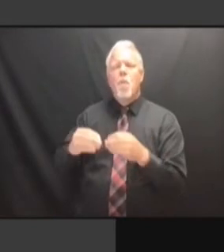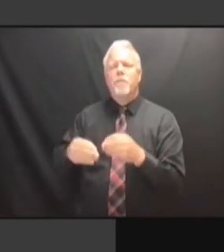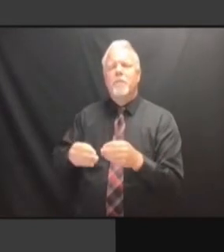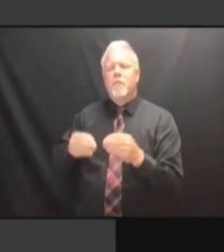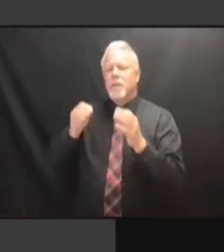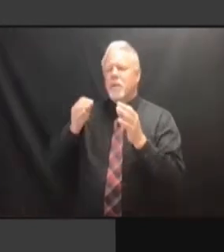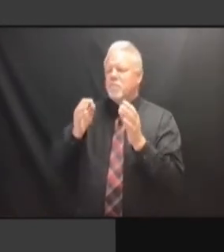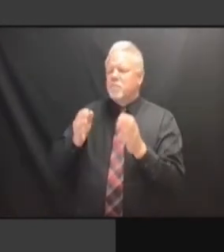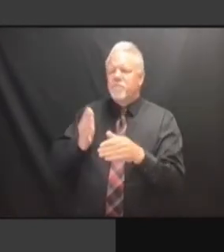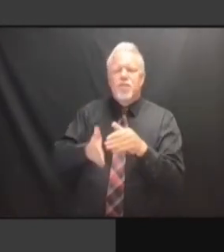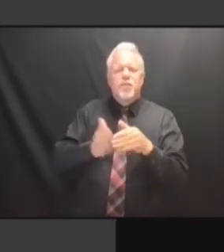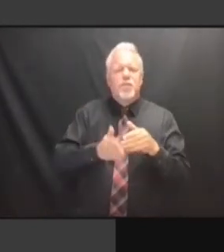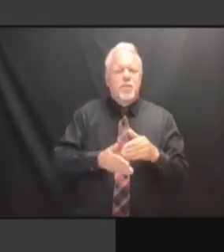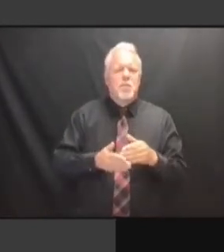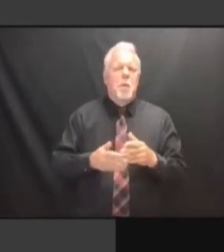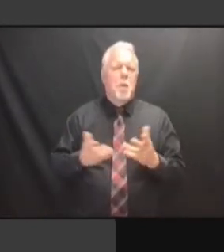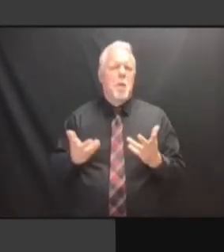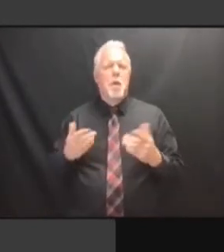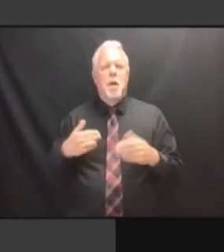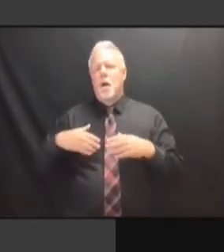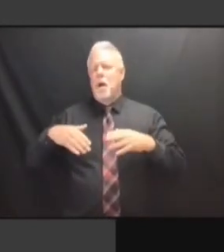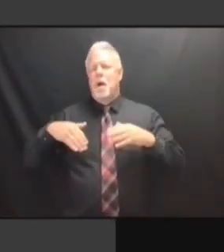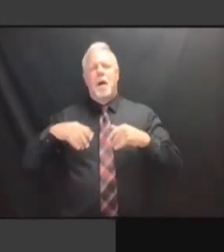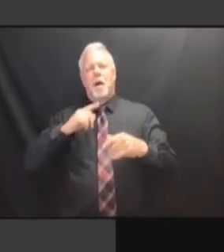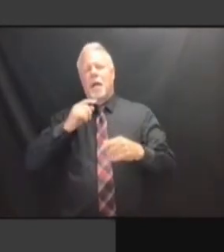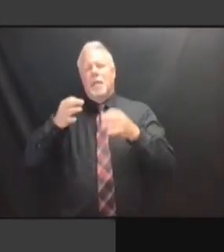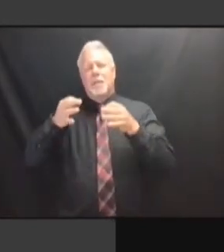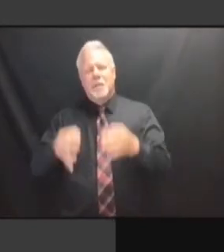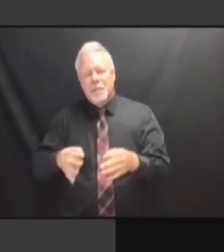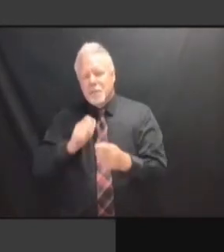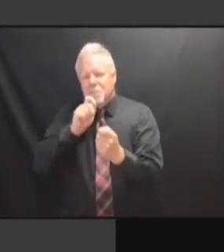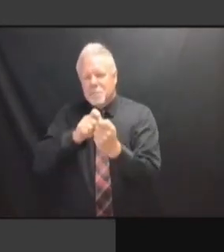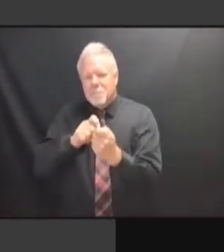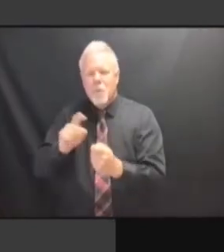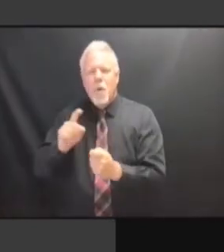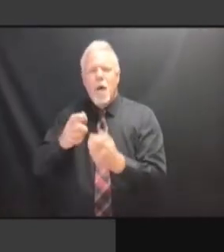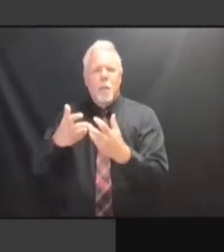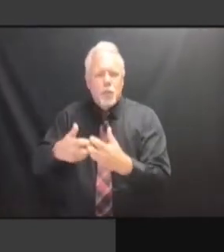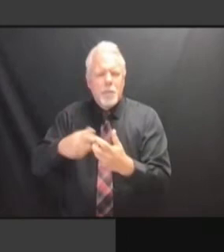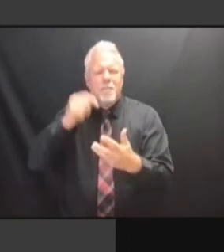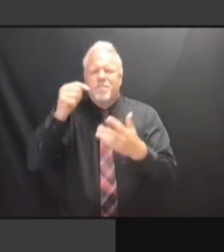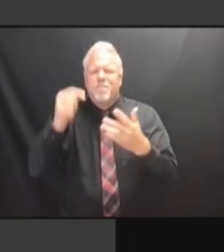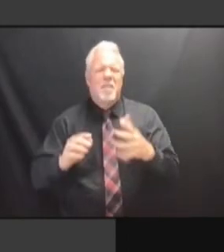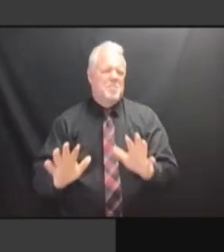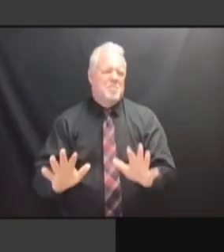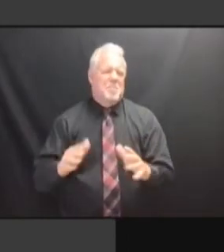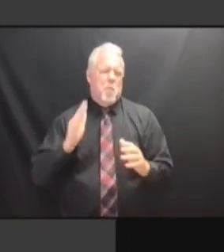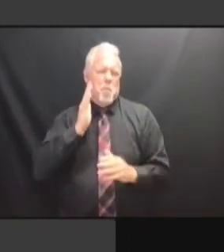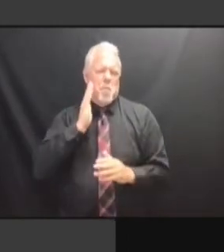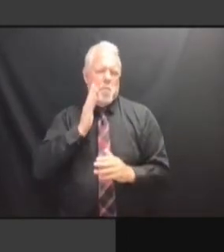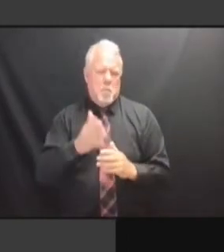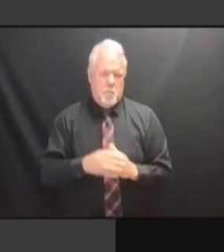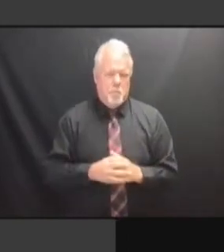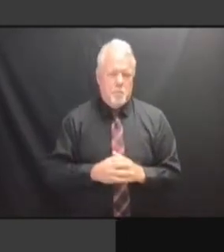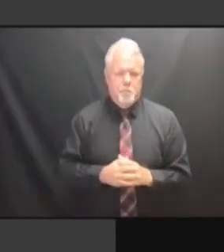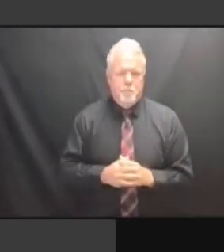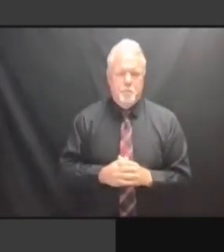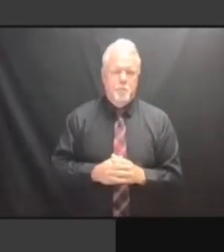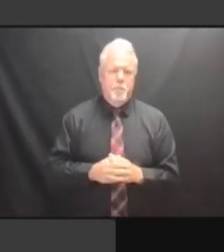WIRING PLAN. WIRING PLAN. WE WIRING PLAN. WE EXPECT WIRING PLAN. WE EXPECT AFTER WIRING PLAN. WE EXPECT AFTER THAT, WIRING PLAN. WE EXPECT AFTER THAT, WE'LL WIRING PLAN. WE EXPECT AFTER THAT, WE'LL DO WIRING PLAN. WE EXPECT AFTER THAT, WE'LL DO A WE EXPECT AFTER THAT, WE'LL DO A WE EXPECT AFTER THAT, WE'LL DO A MORE WE EXPECT AFTER THAT, WE'LL DO A MORE DETAILED WE EXPECT AFTER THAT, WE'LL DO A MORE DETAILED PLAN WE EXPECT AFTER THAT, WE'LL DO A MORE DETAILED PLAN WHICH WE EXPECT AFTER THAT, WE'LL DO A MORE DETAILED PLAN WHICH WILL MORE DETAILED PLAN WHICH WILL MORE DETAILED PLAN WHICH WILL COME MORE DETAILED PLAN WHICH WILL COME BACK MORE DETAILED PLAN WHICH WILL COME BACK AND MORE DETAILED PLAN WHICH WILL COME BACK AND GIVE MORE DETAILED PLAN WHICH WILL COME BACK AND GIVE US MORE DETAILED PLAN WHICH WILL COME BACK AND GIVE US A MORE DETAILED PLAN WHICH WILL COME BACK AND GIVE US A COST COME BACK AND GIVE US A COST COME BACK AND GIVE US A COST ESTIMATE. ESTIMATE. ESTIMATE. THEY ESTIMATE. THEY ARE ESTIMATE. THEY ARE RELUCTANT